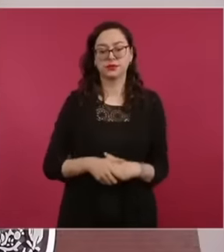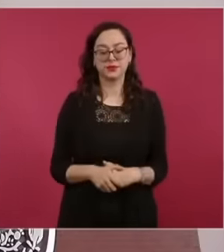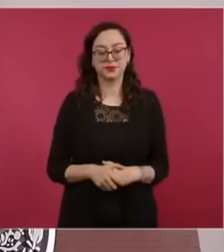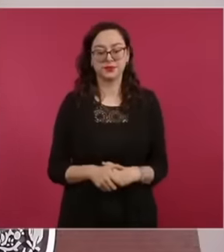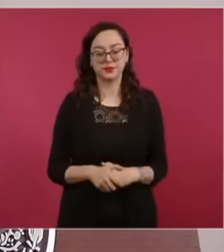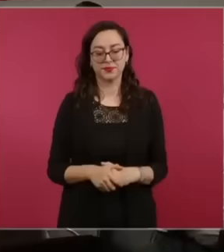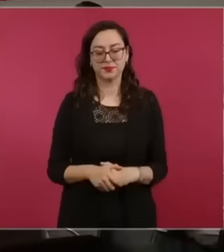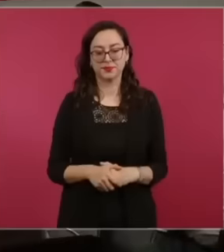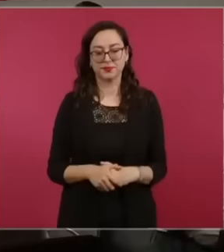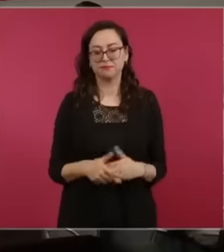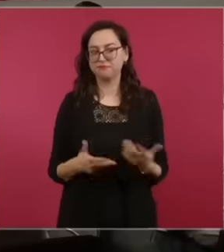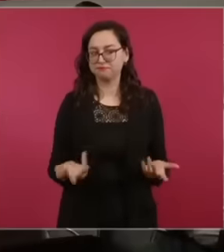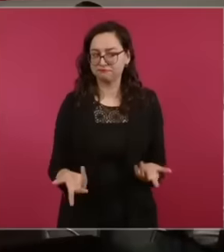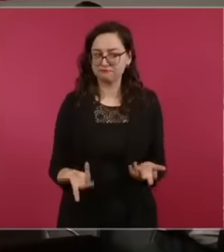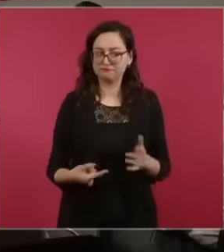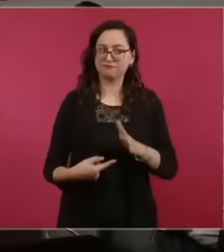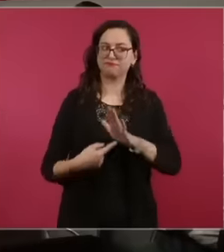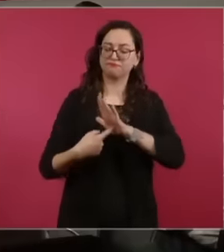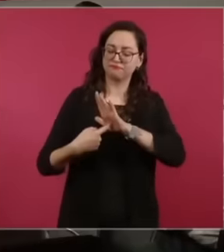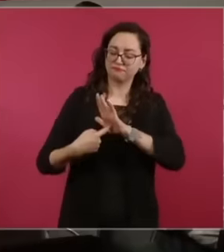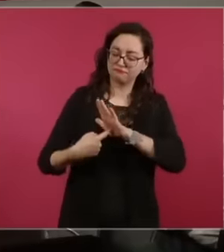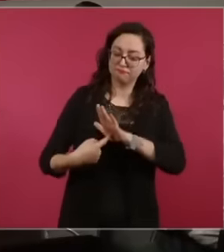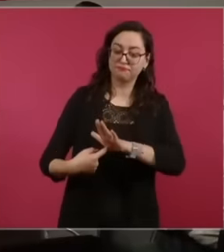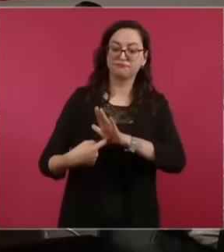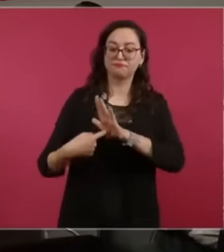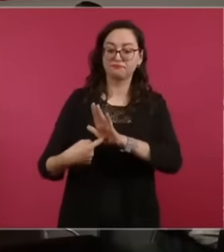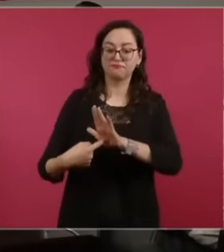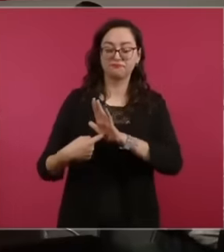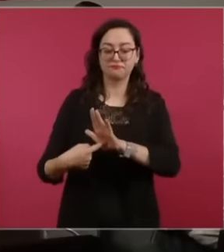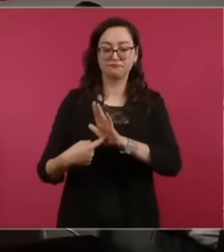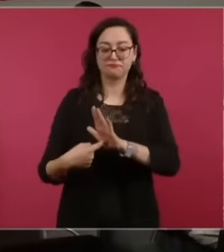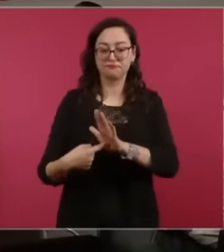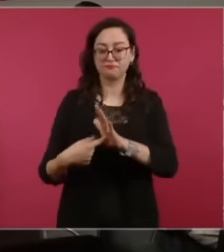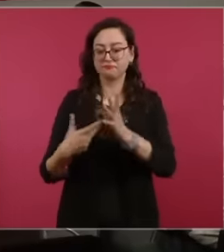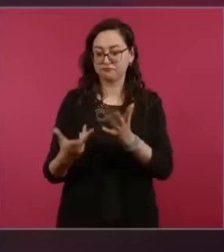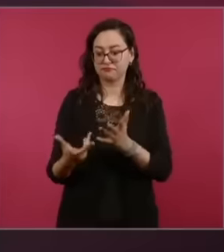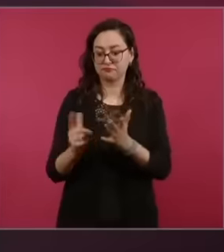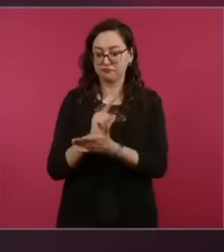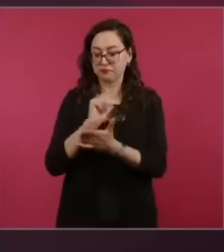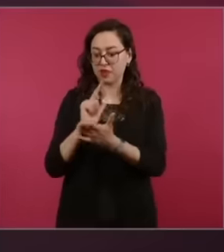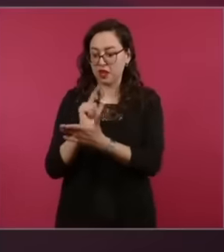has also shown in various trials that the constitutionality of the rules it applies